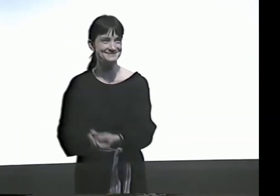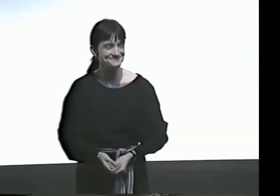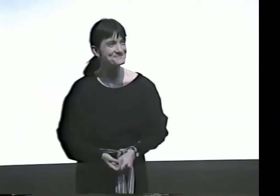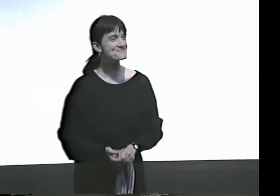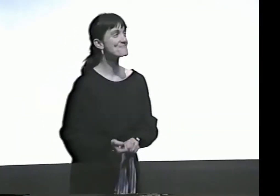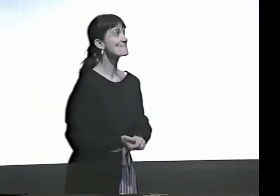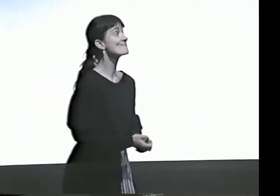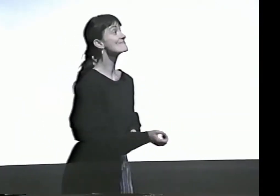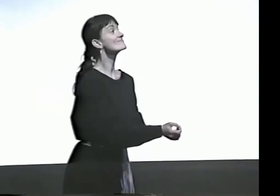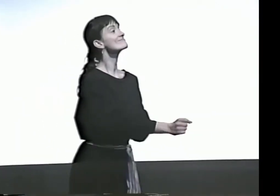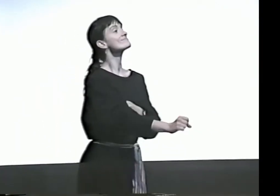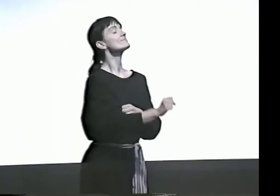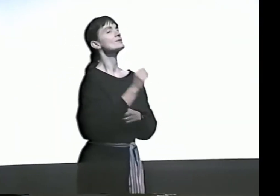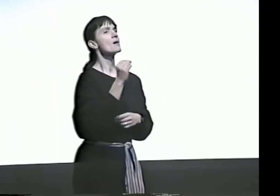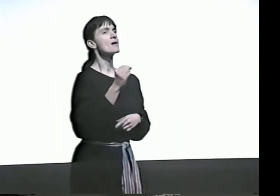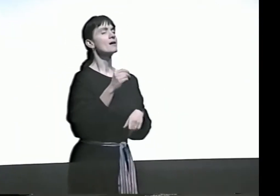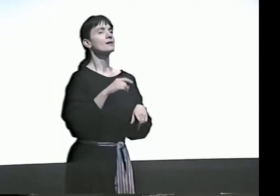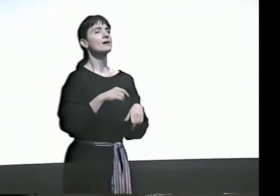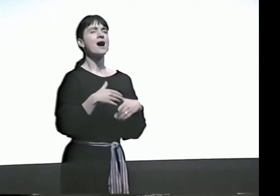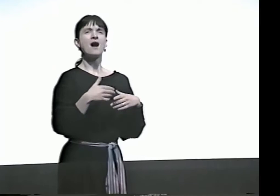OH, THAT'S MY SOURCE OF INCOME.